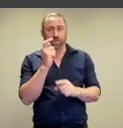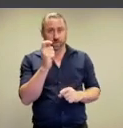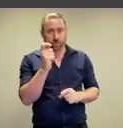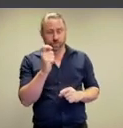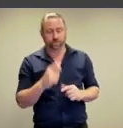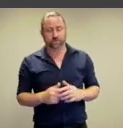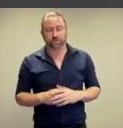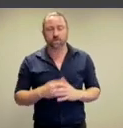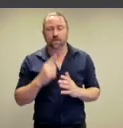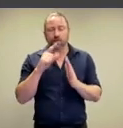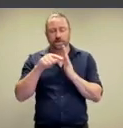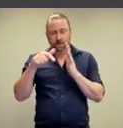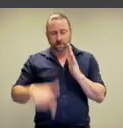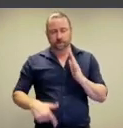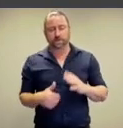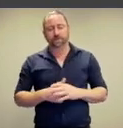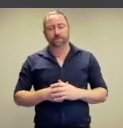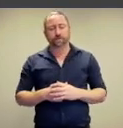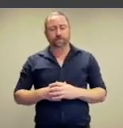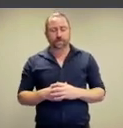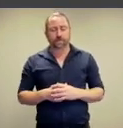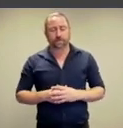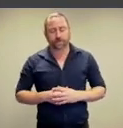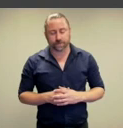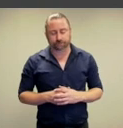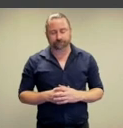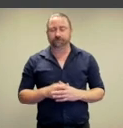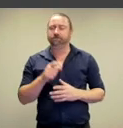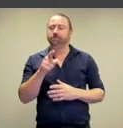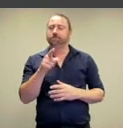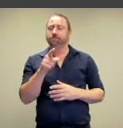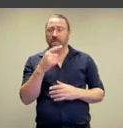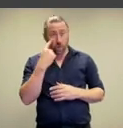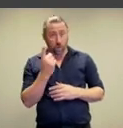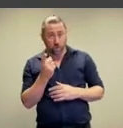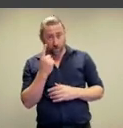which I’m going to talk about a little bit more.